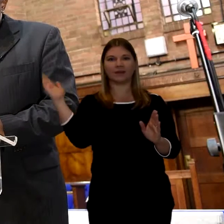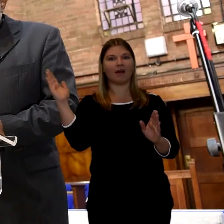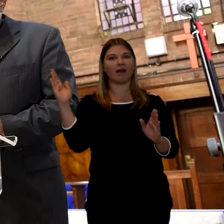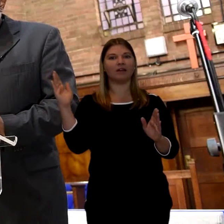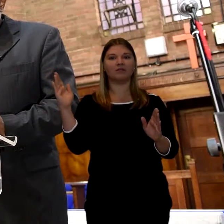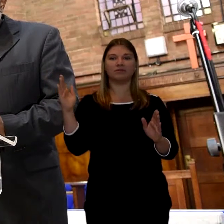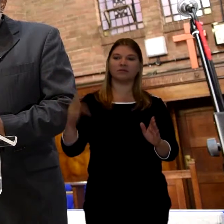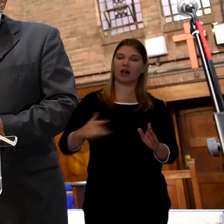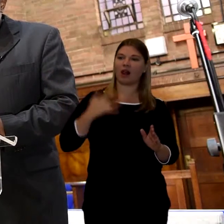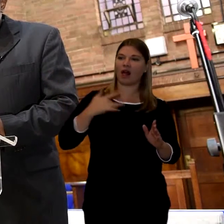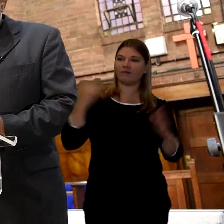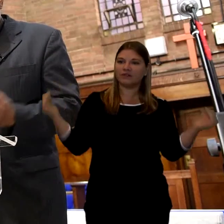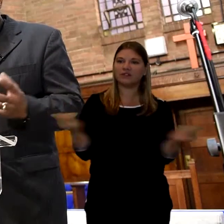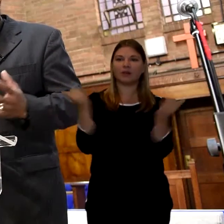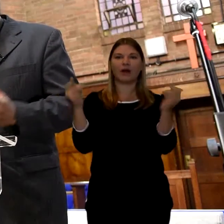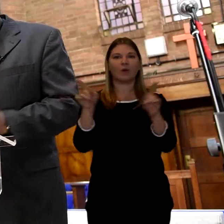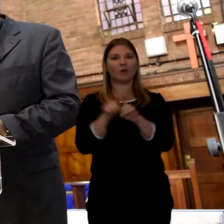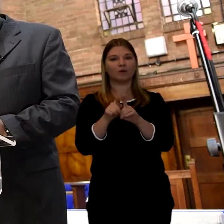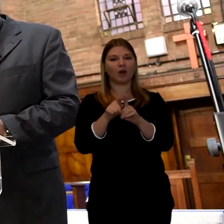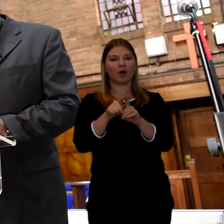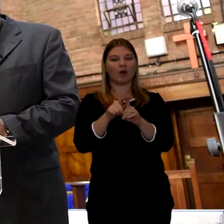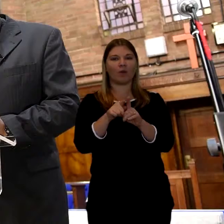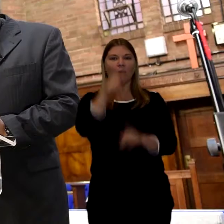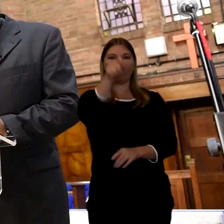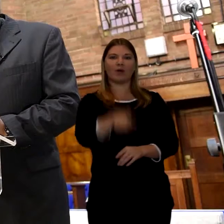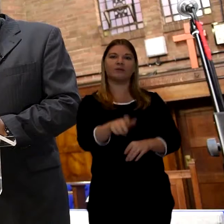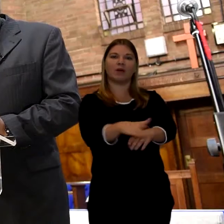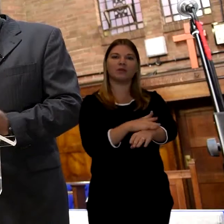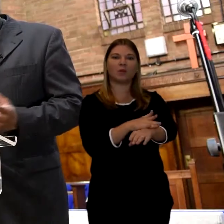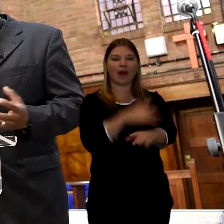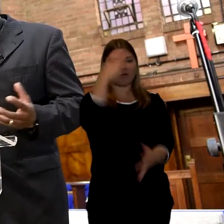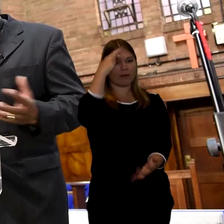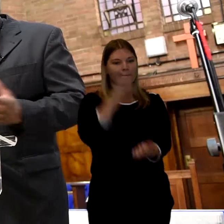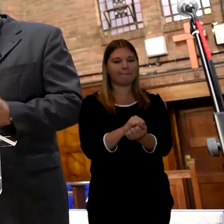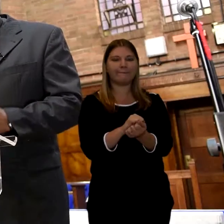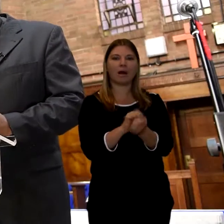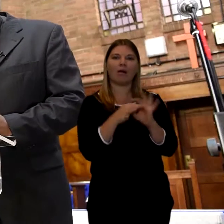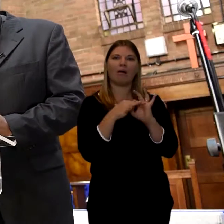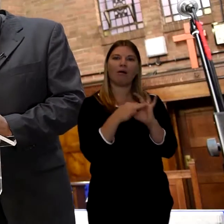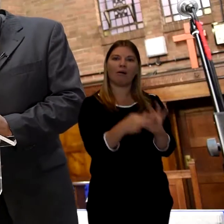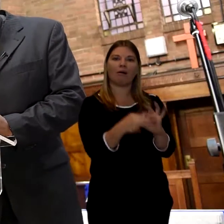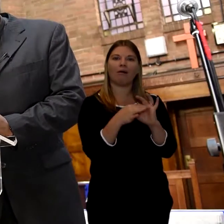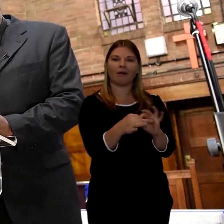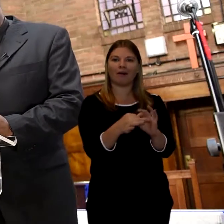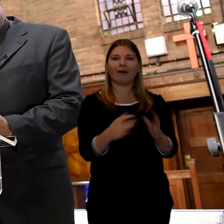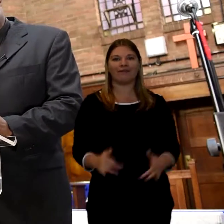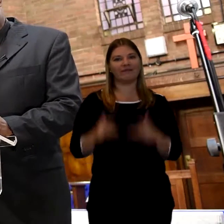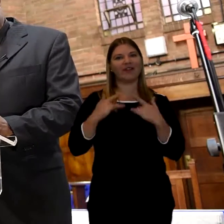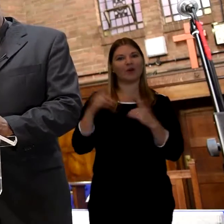remembering what they meant to each one of us individually. So you find the community comes together when somebody dies.